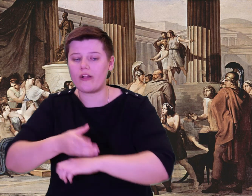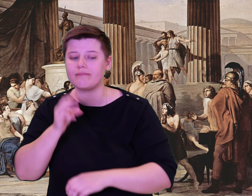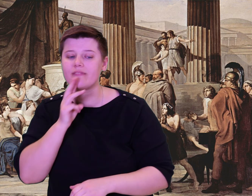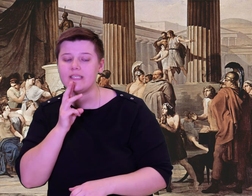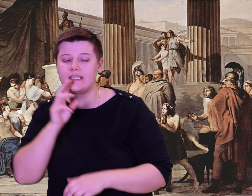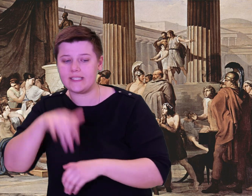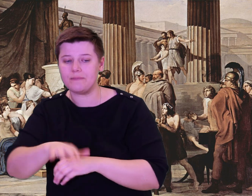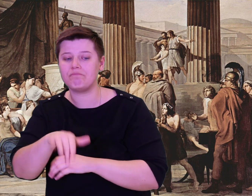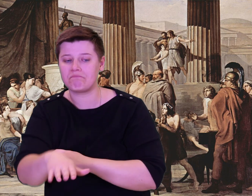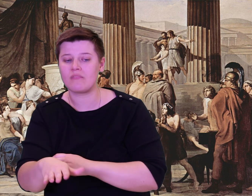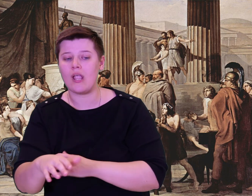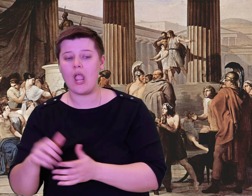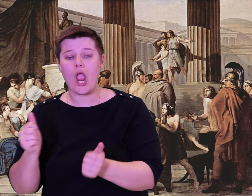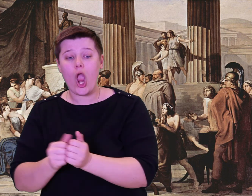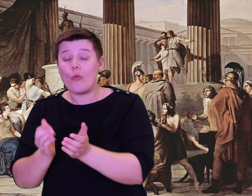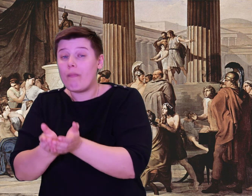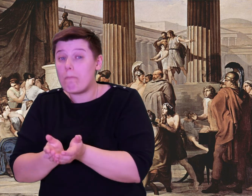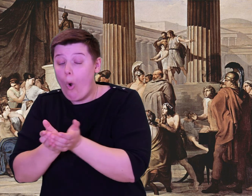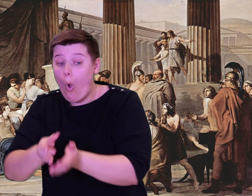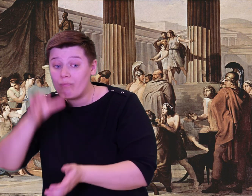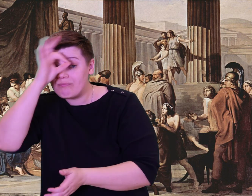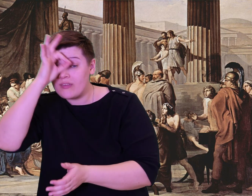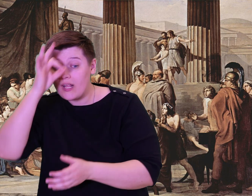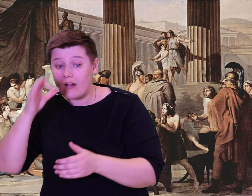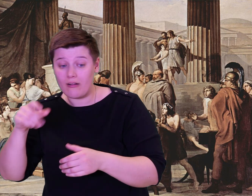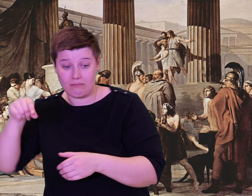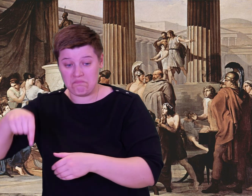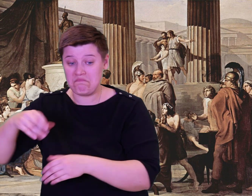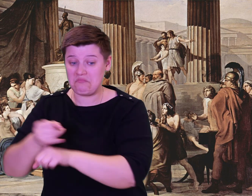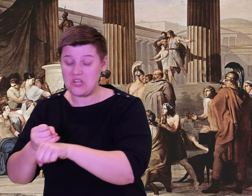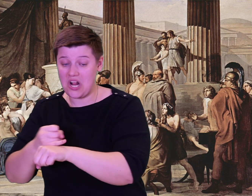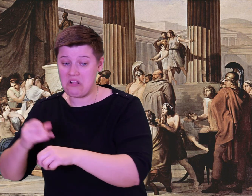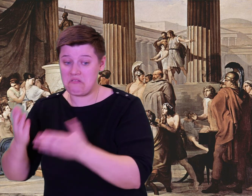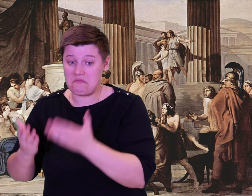A distance from this island is another, across the water,